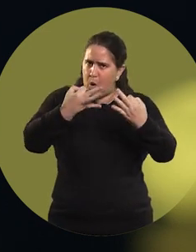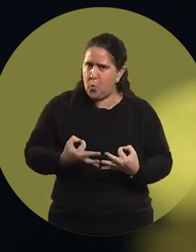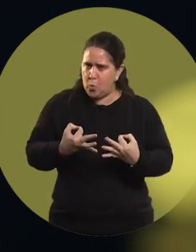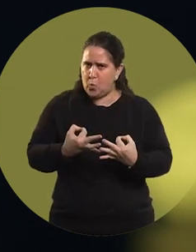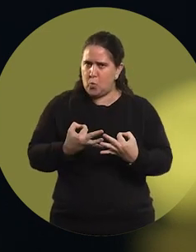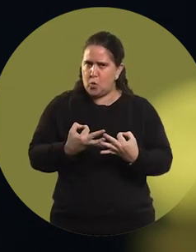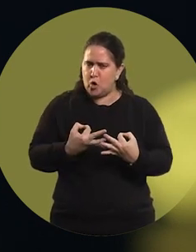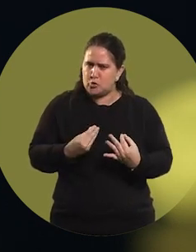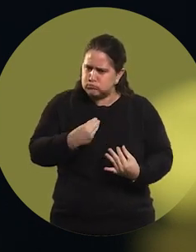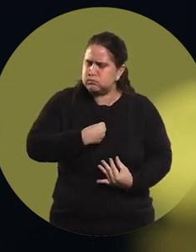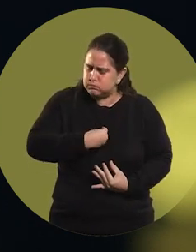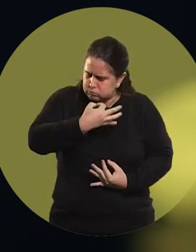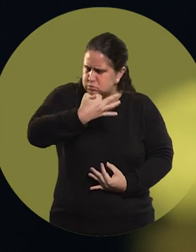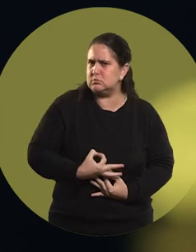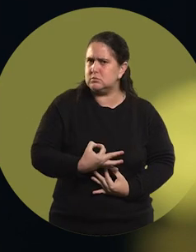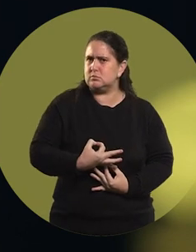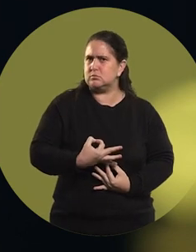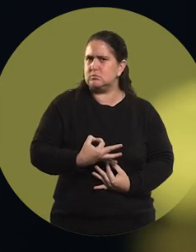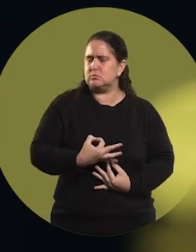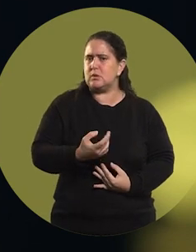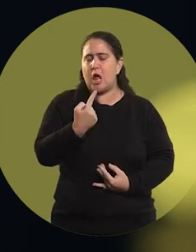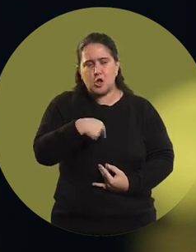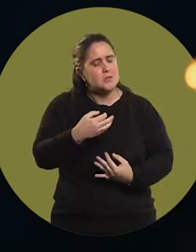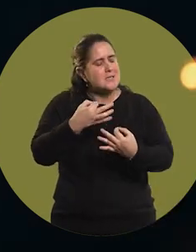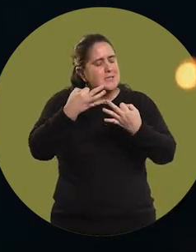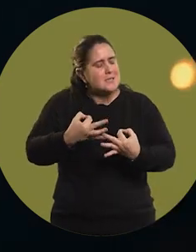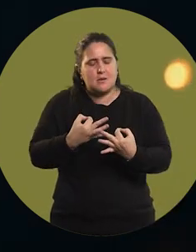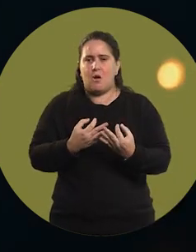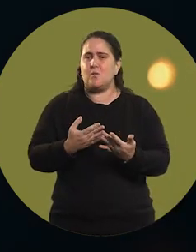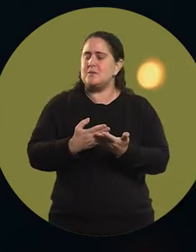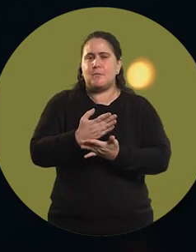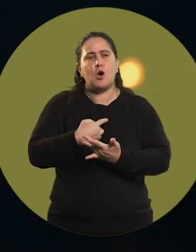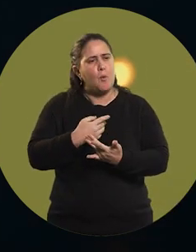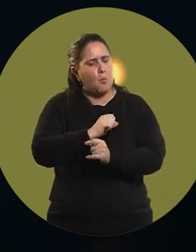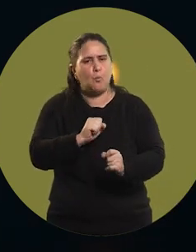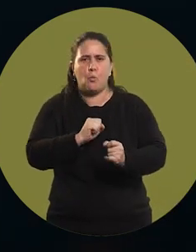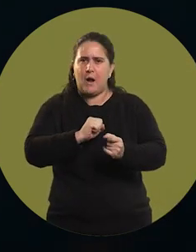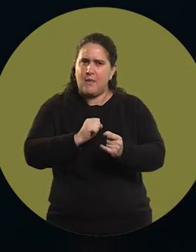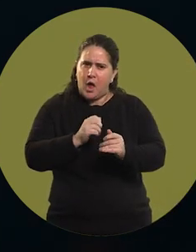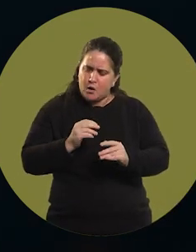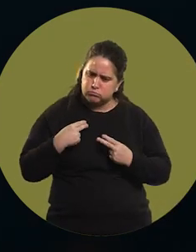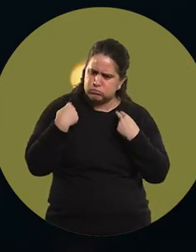and you accept that decision, you will find the tools within you to be able